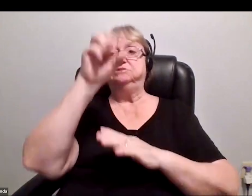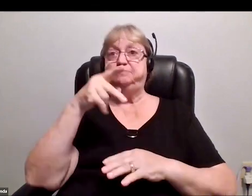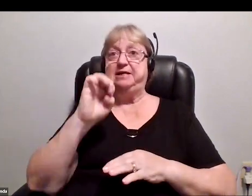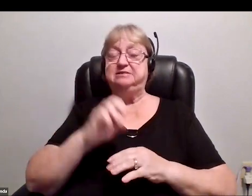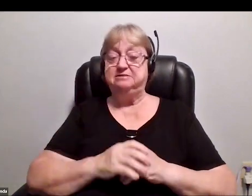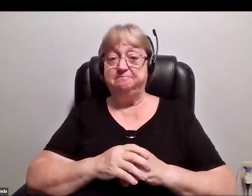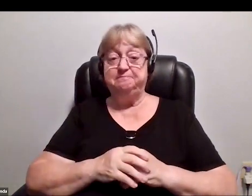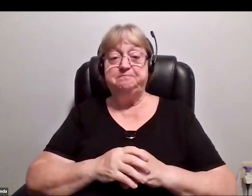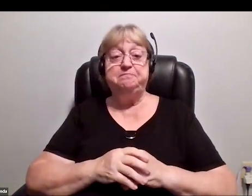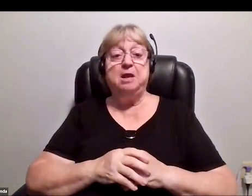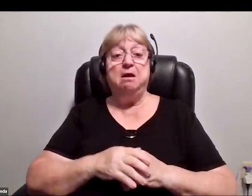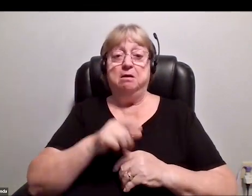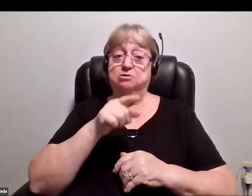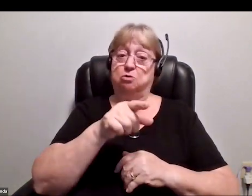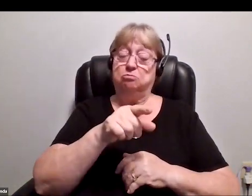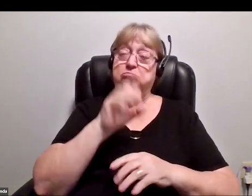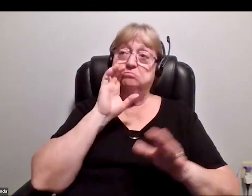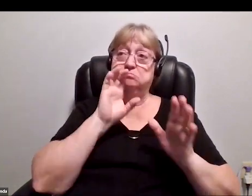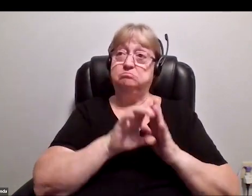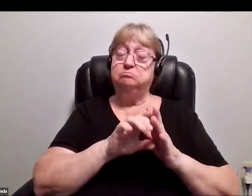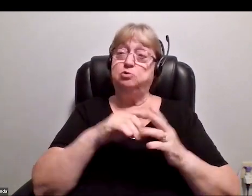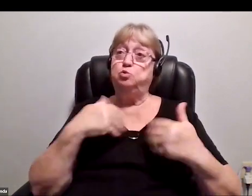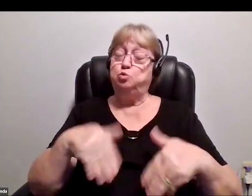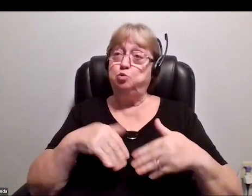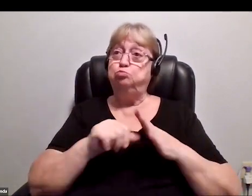This photo is quite striking because it really goes